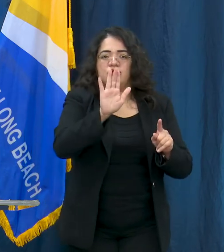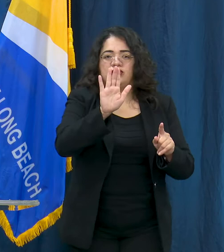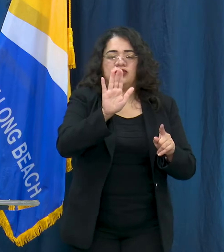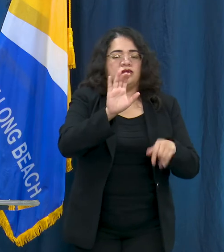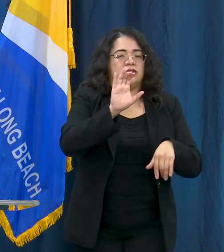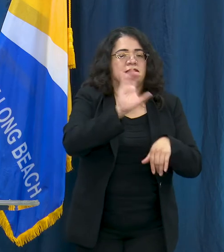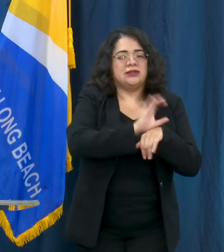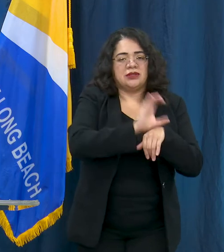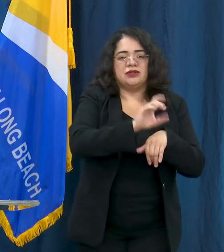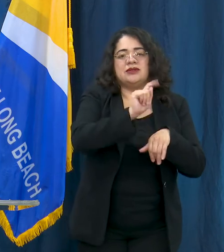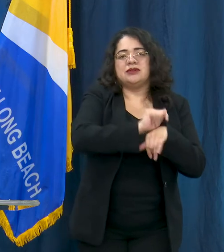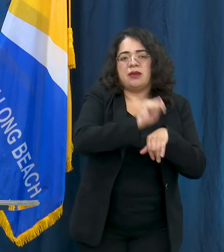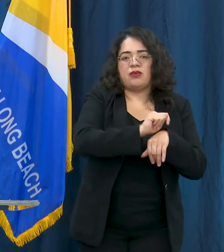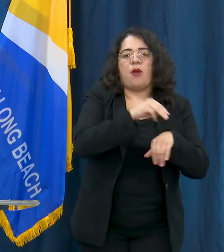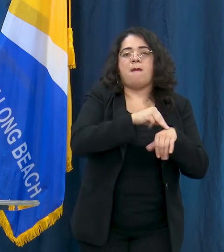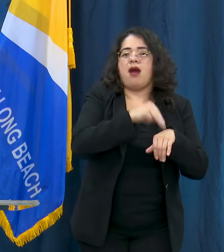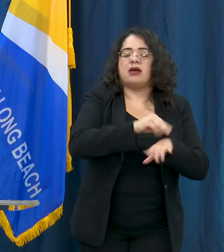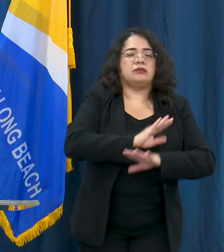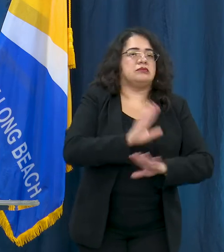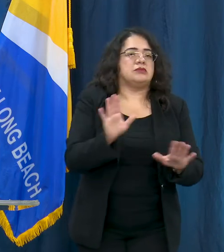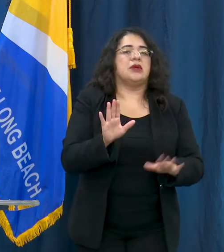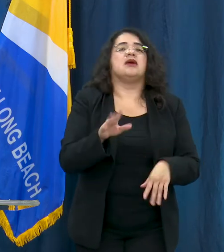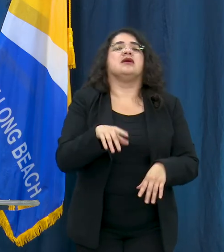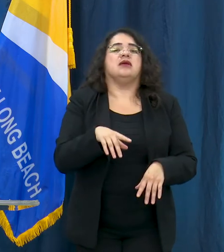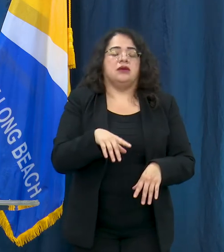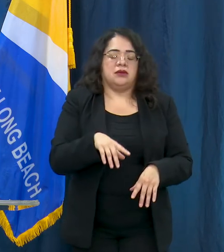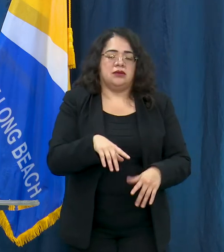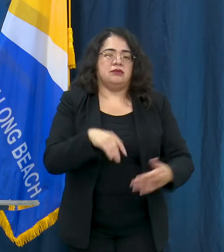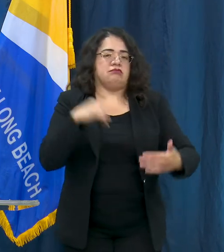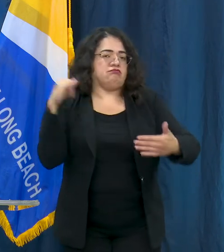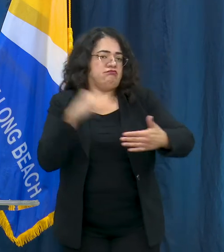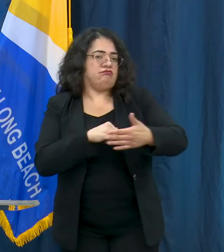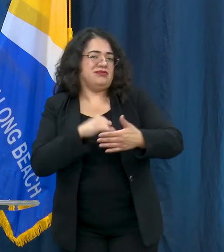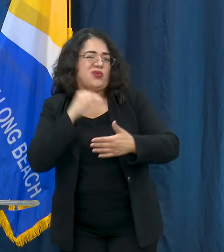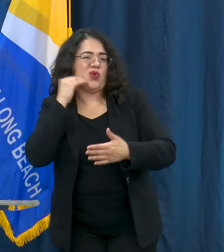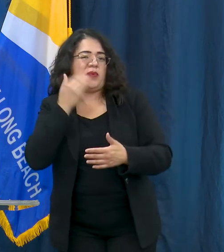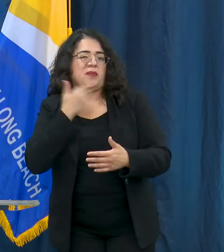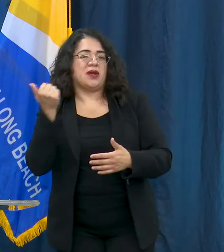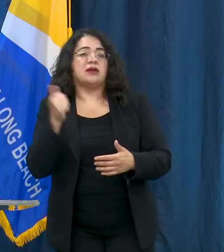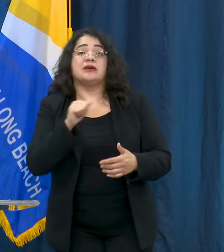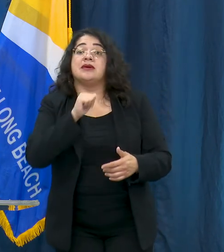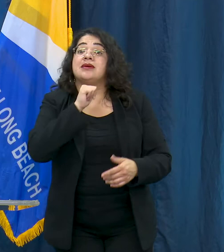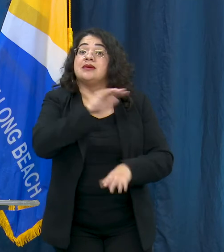distancing, recommending not singing,